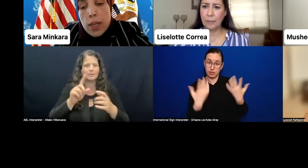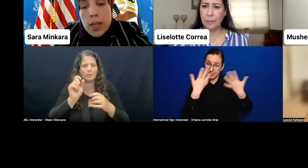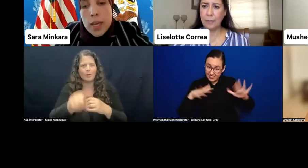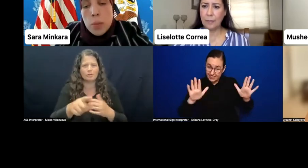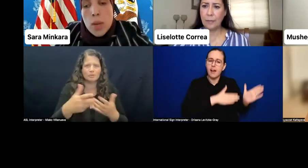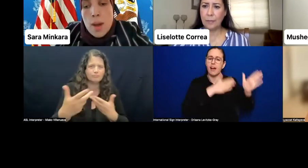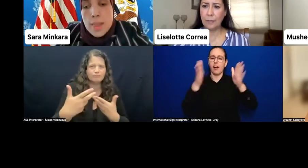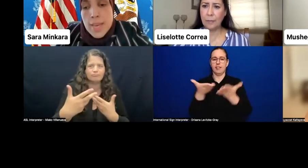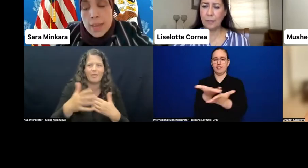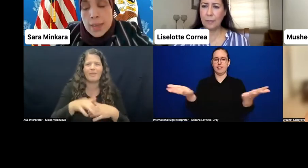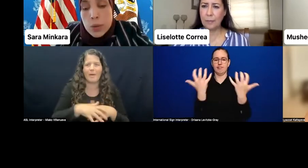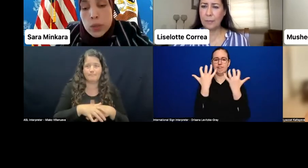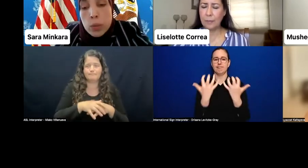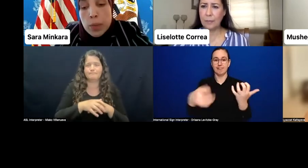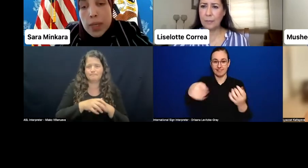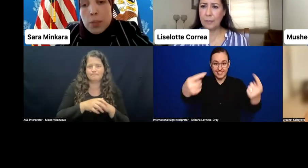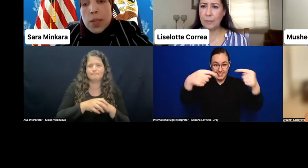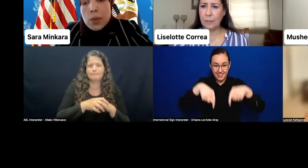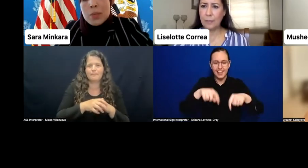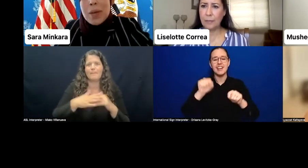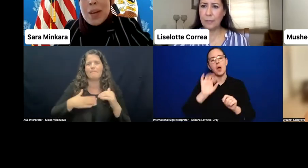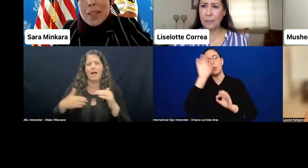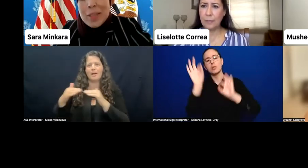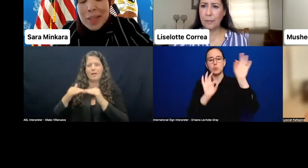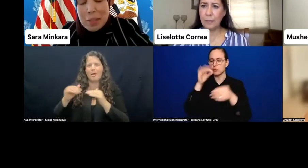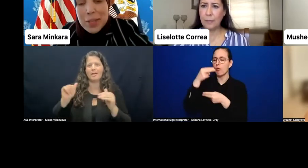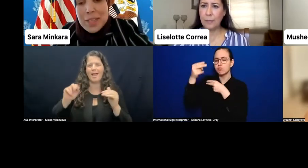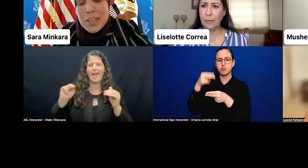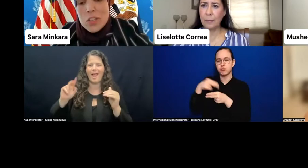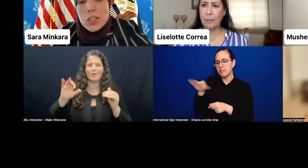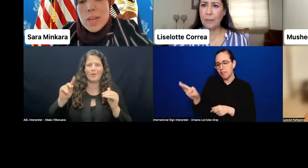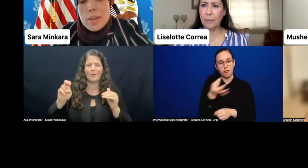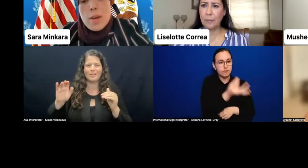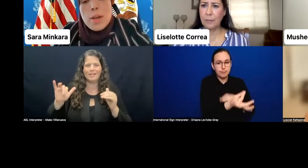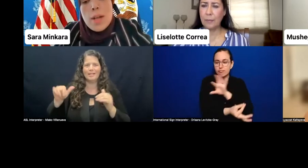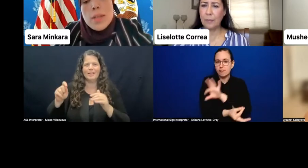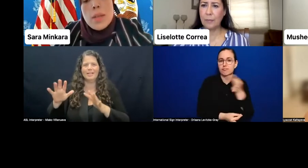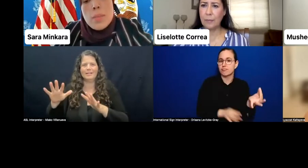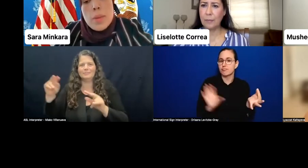And my colleague, Ann Cody will be in many ways my eyes because I am blind. And she'll kind of call on people's hands.